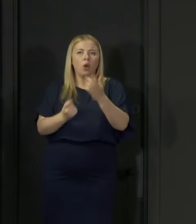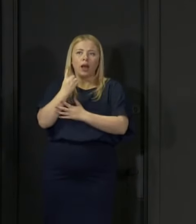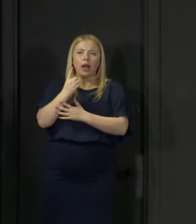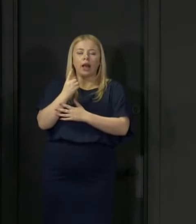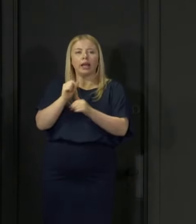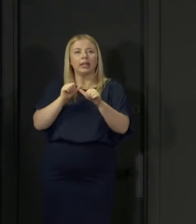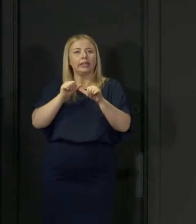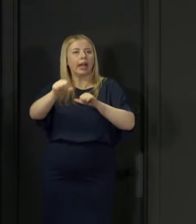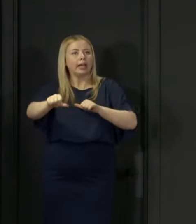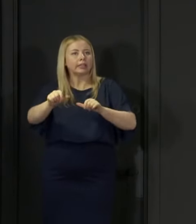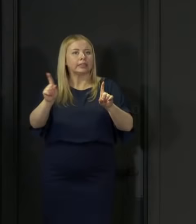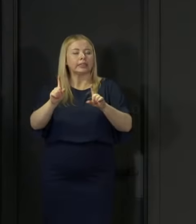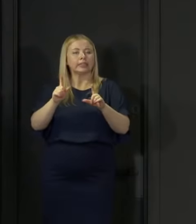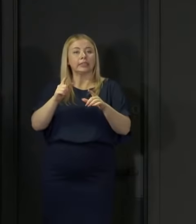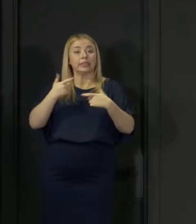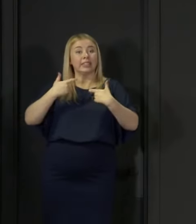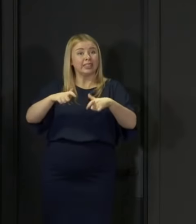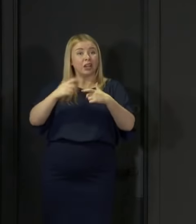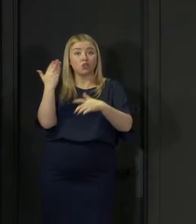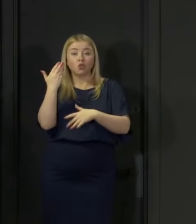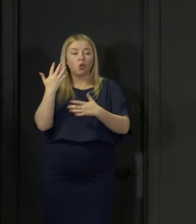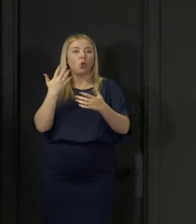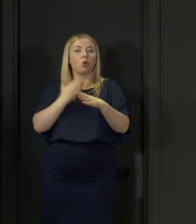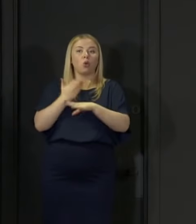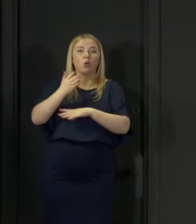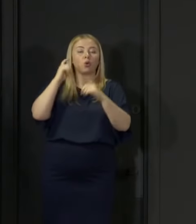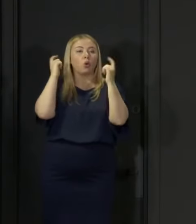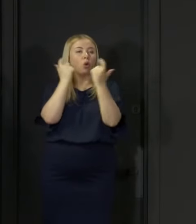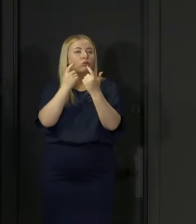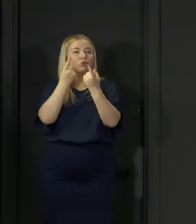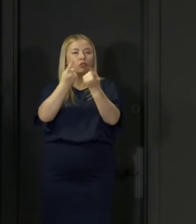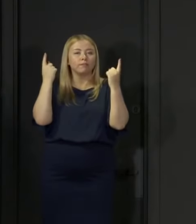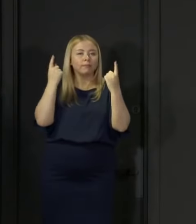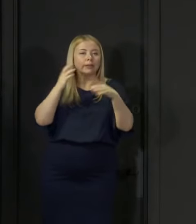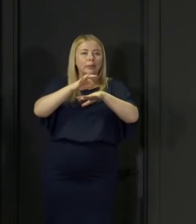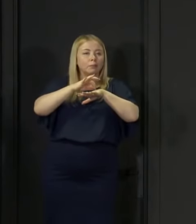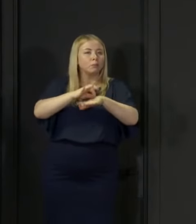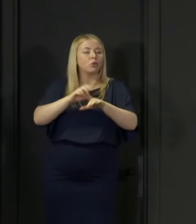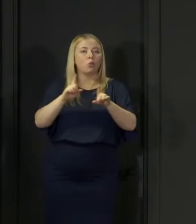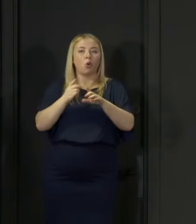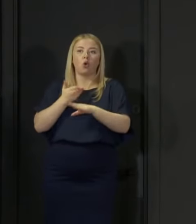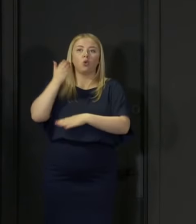school, going to college or university, taking on an apprenticeship or entering the world of work.